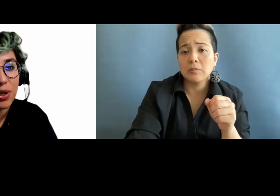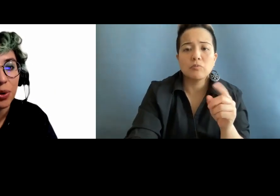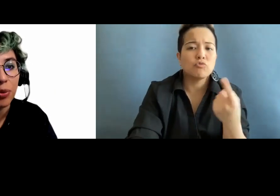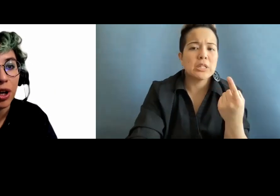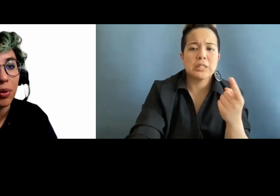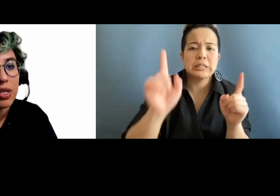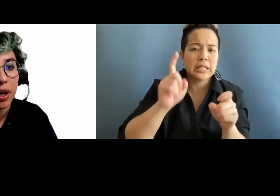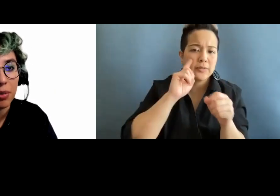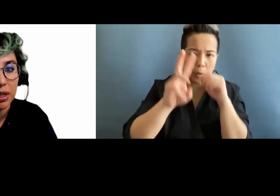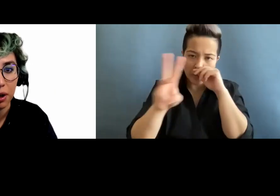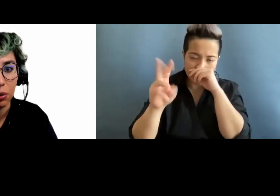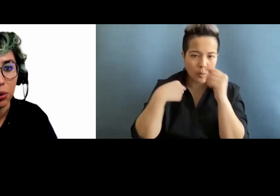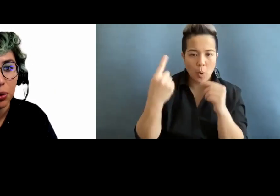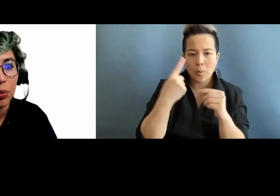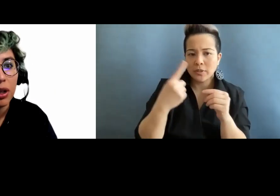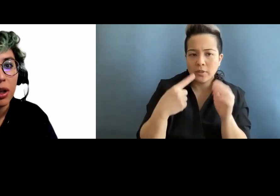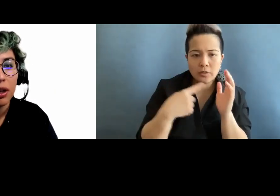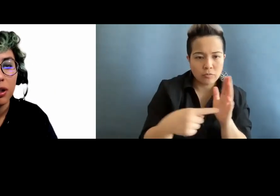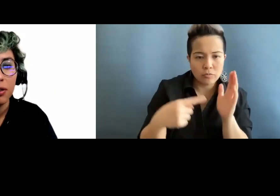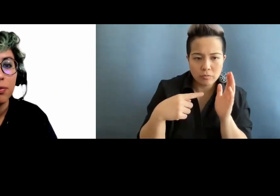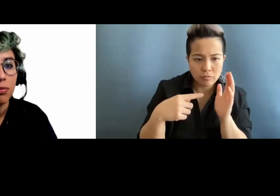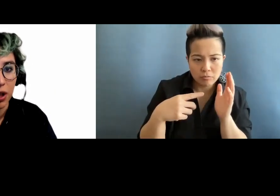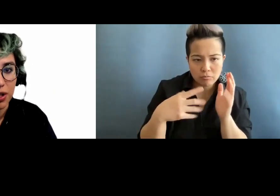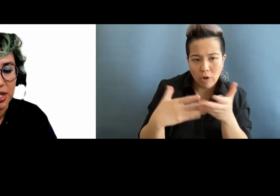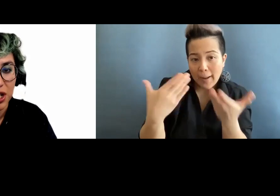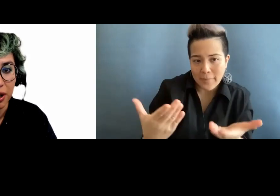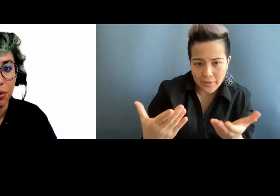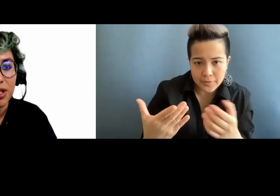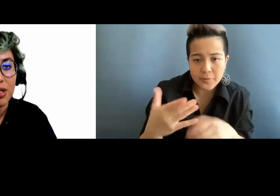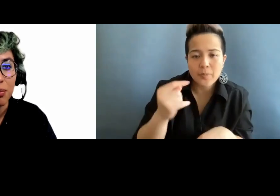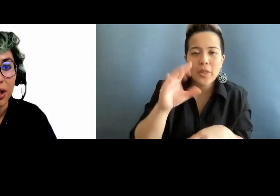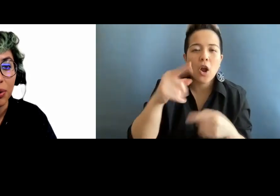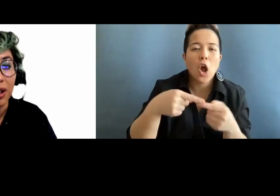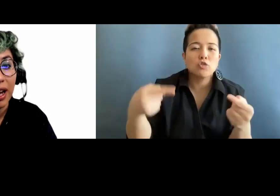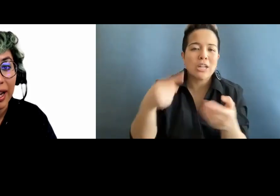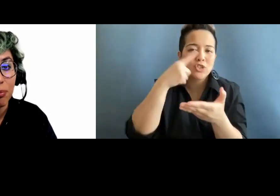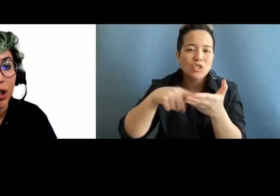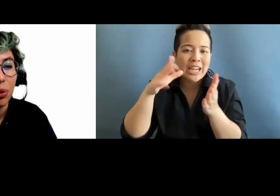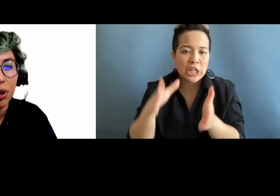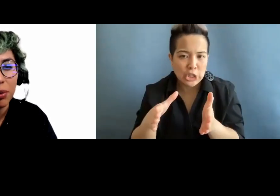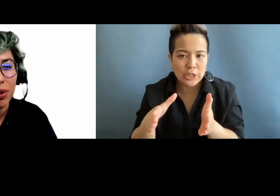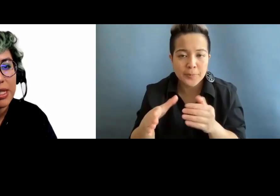so we always recommend the contrast checker, which is something we can add, but you will be